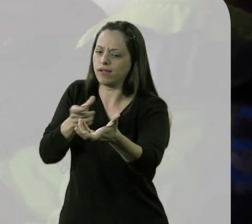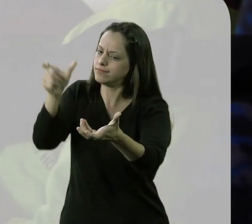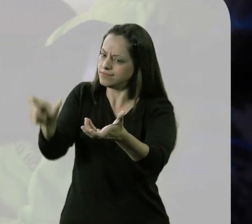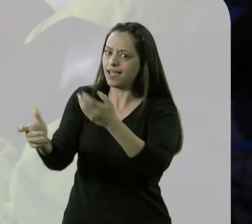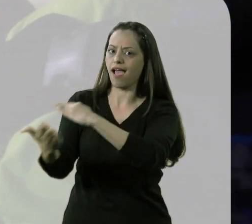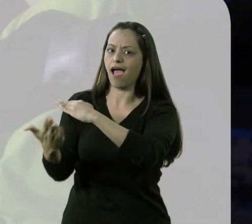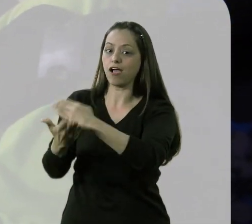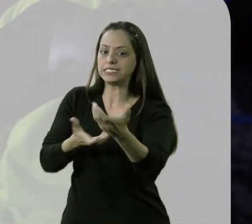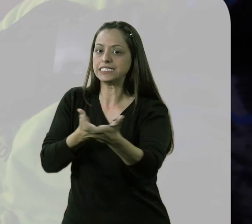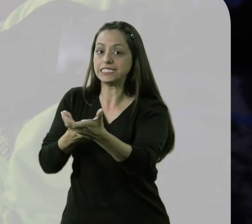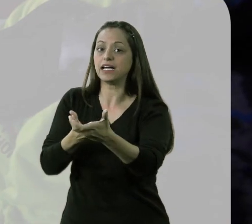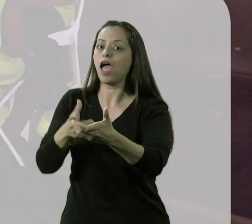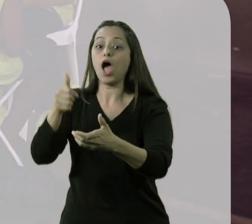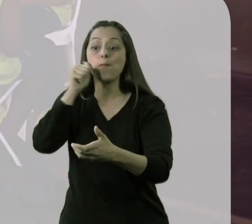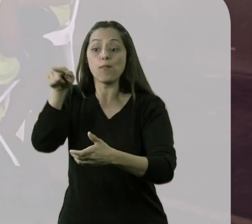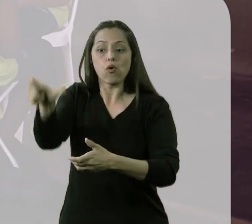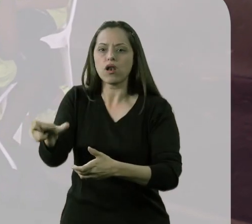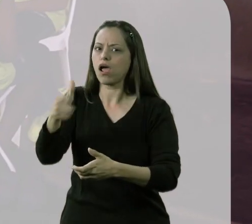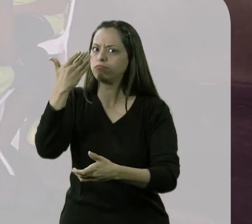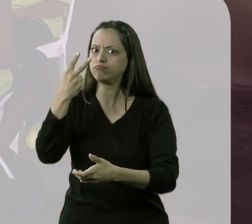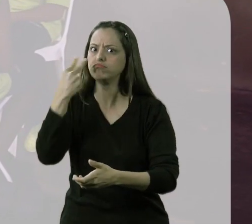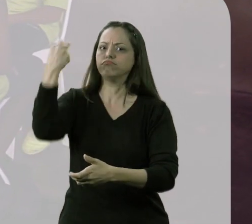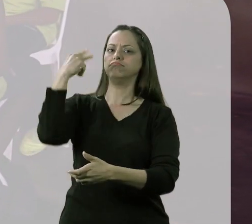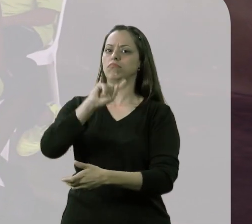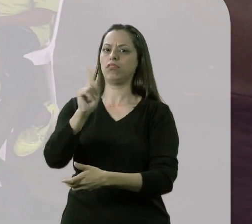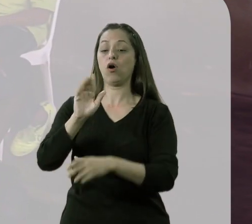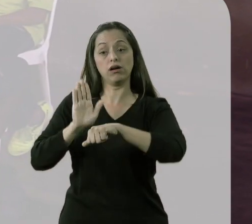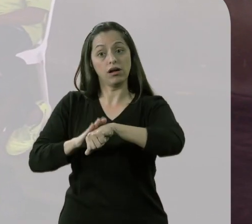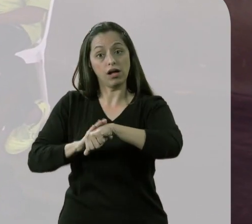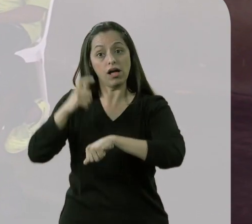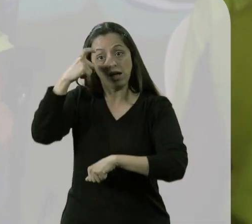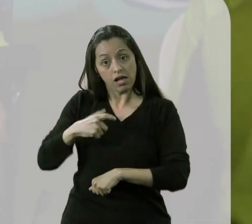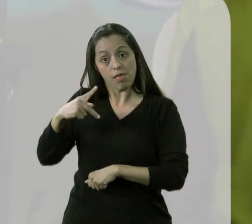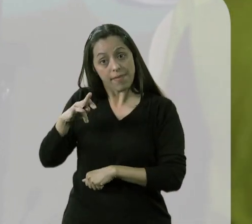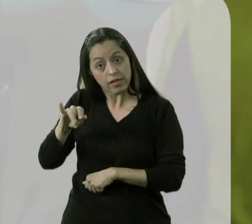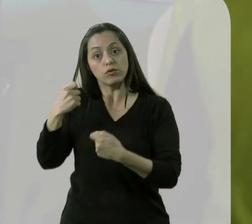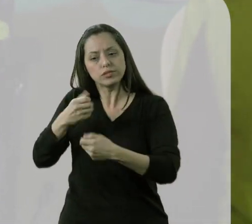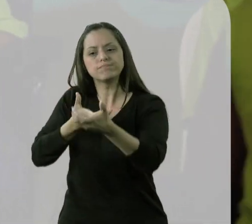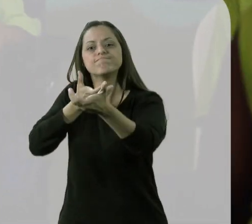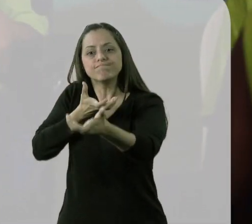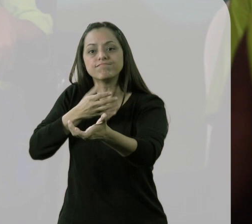because this game analysis he has to do by himself, the trough can't look back and can't analyze the game. Pedro will now make the handle.